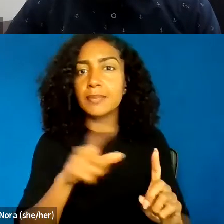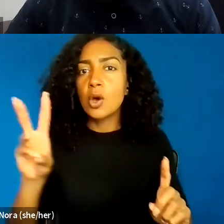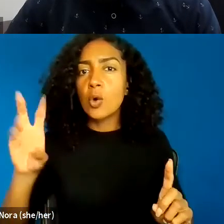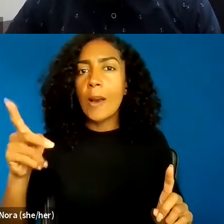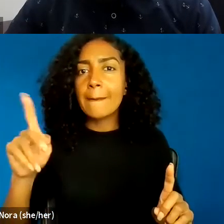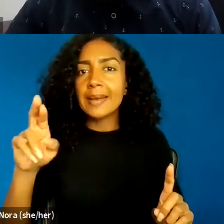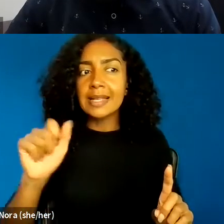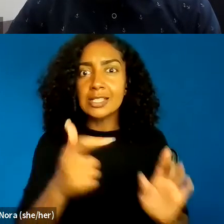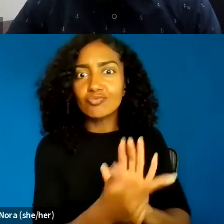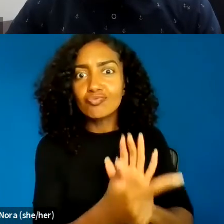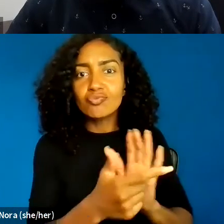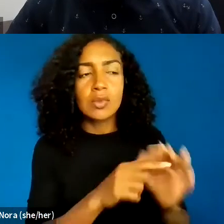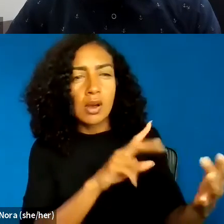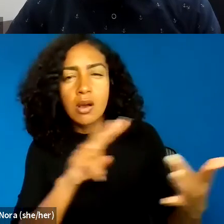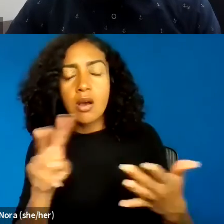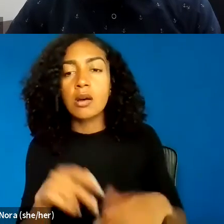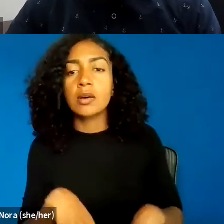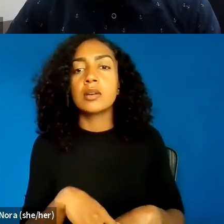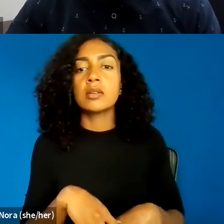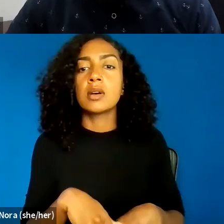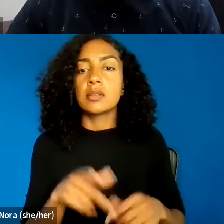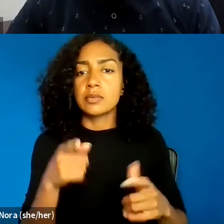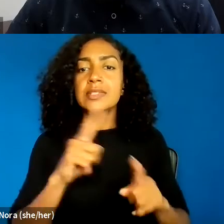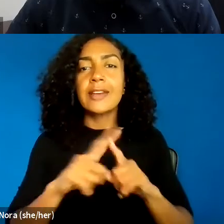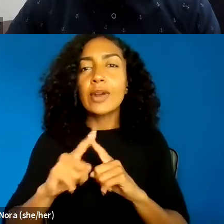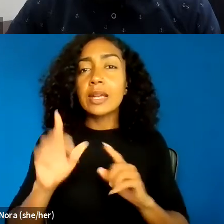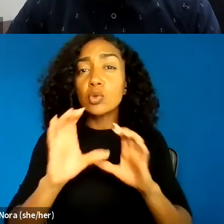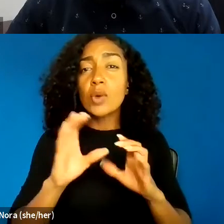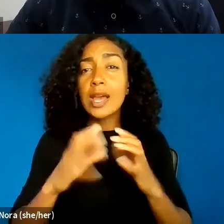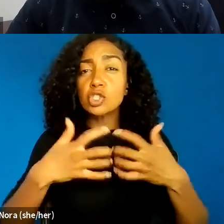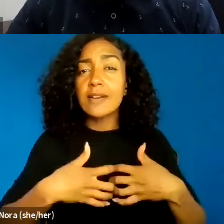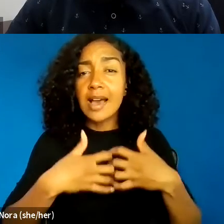of short range communication devices to obviate the need for traffic stops,